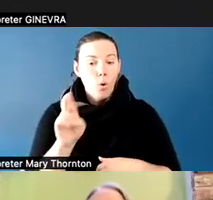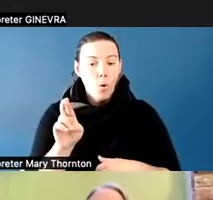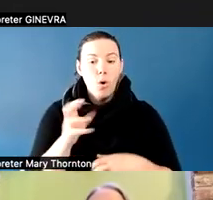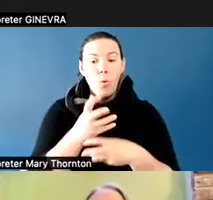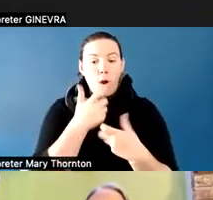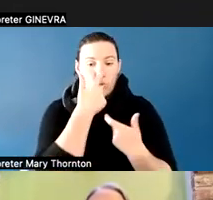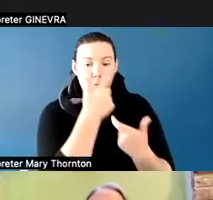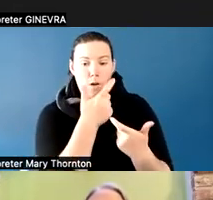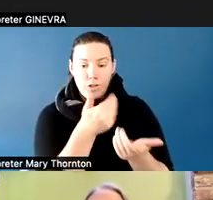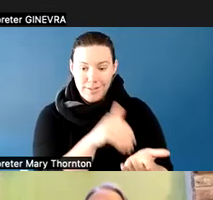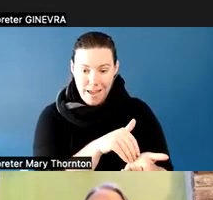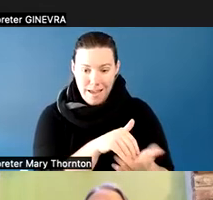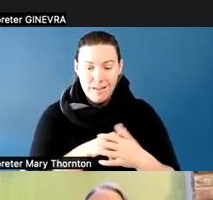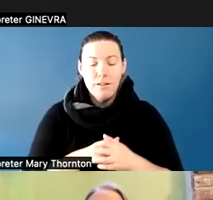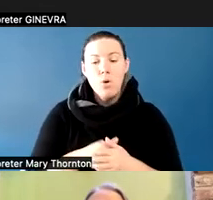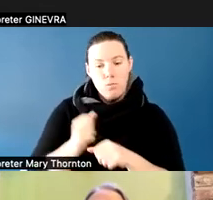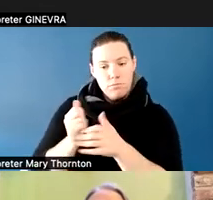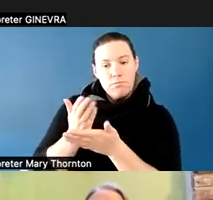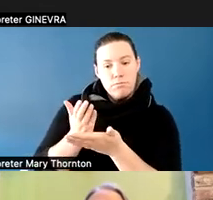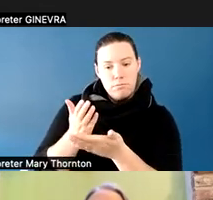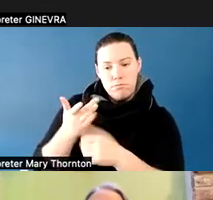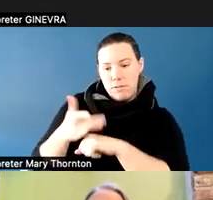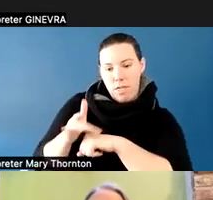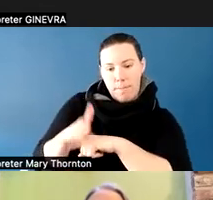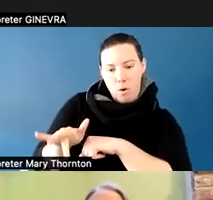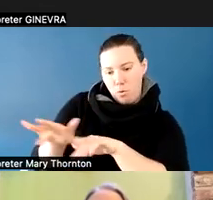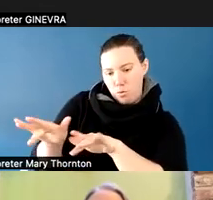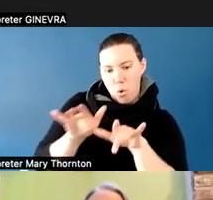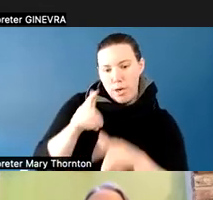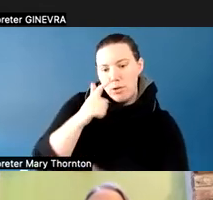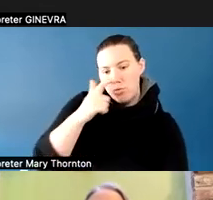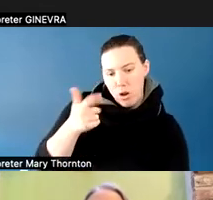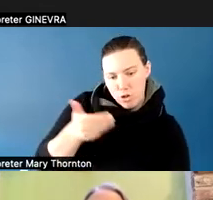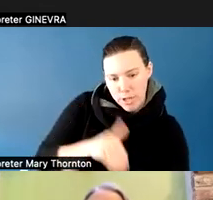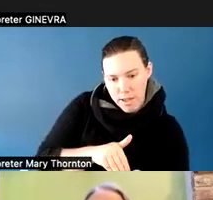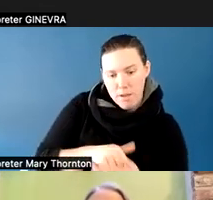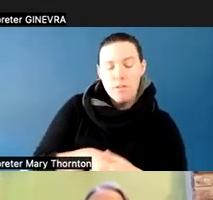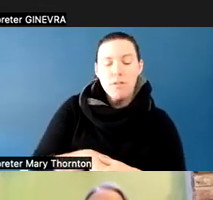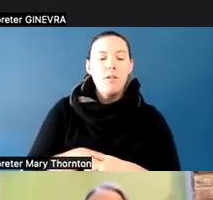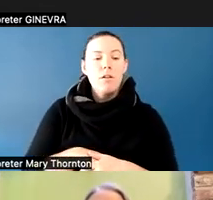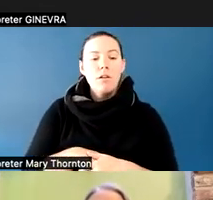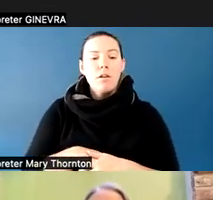We go through introductions, just asking the students what they've been up to, letting them to get to know each other,